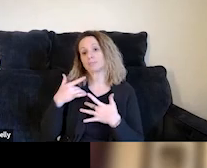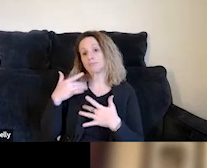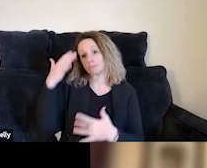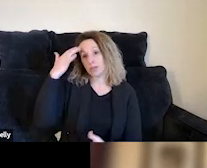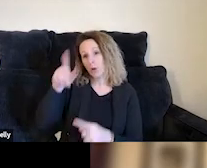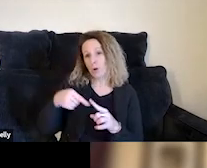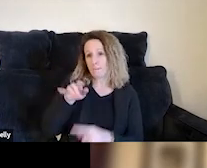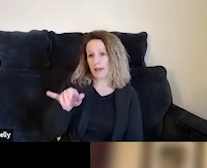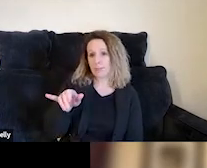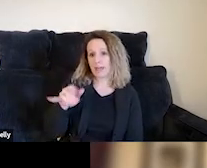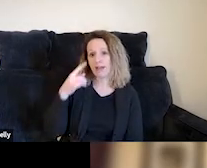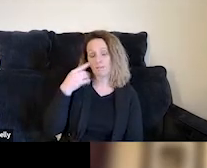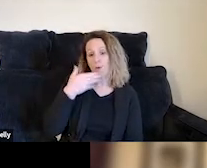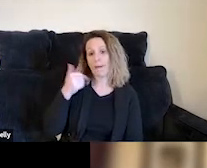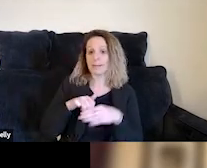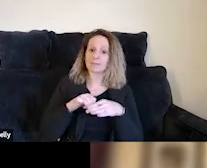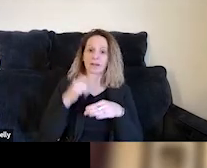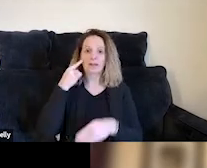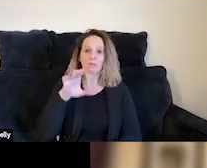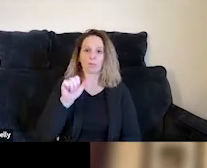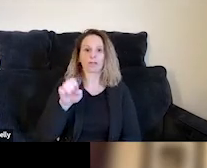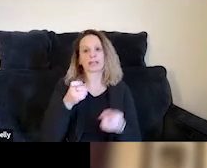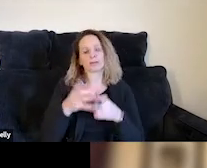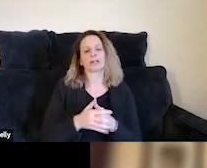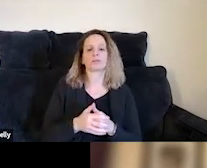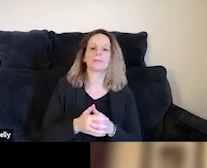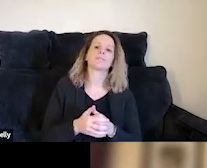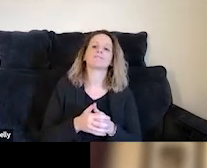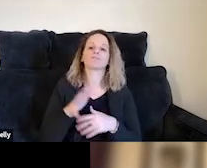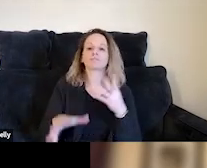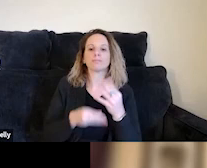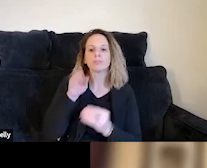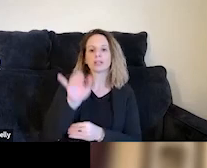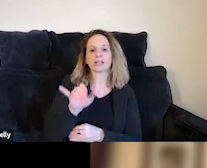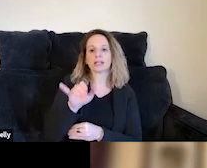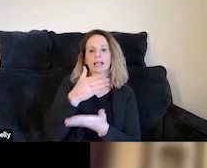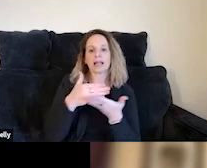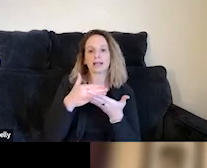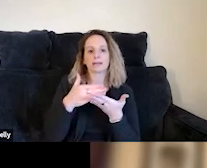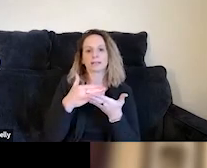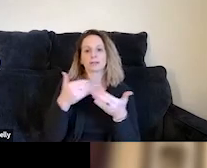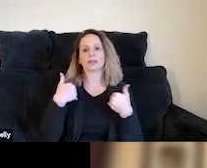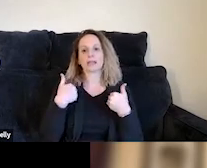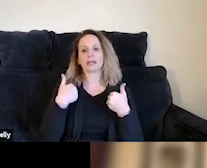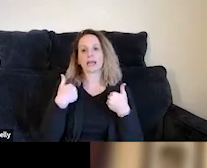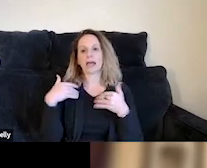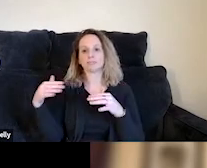to what are best practices for case management. And in addition to those elements, we have some complimentary pieces that have to do